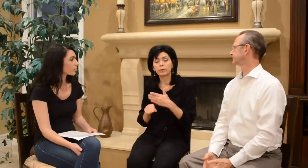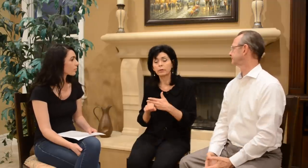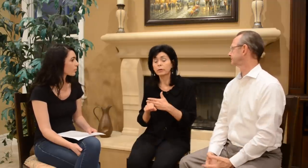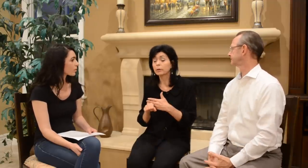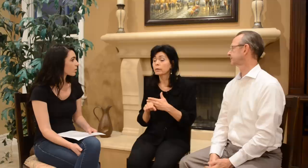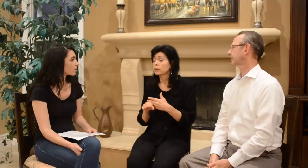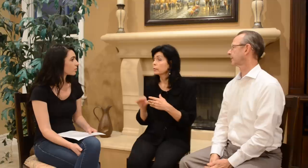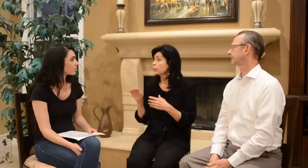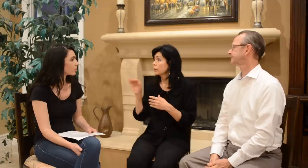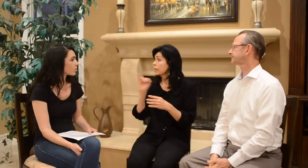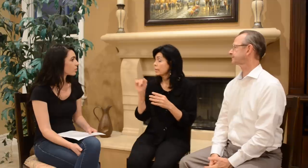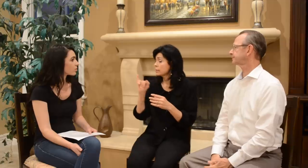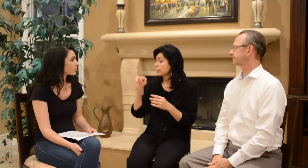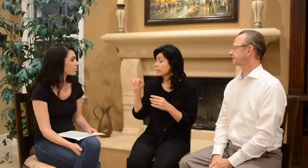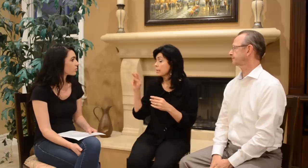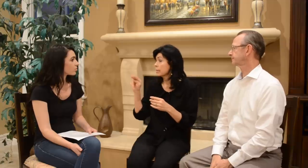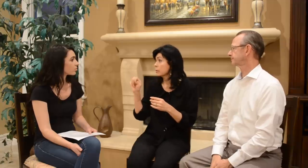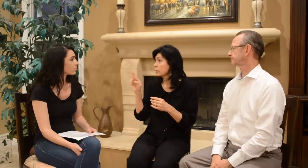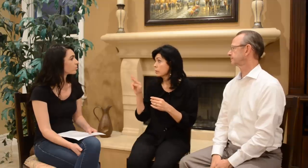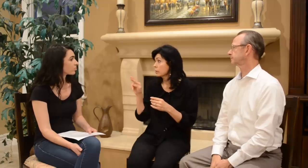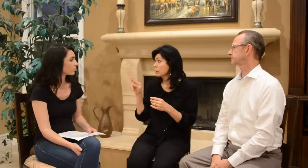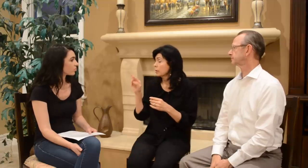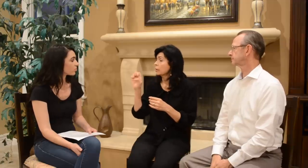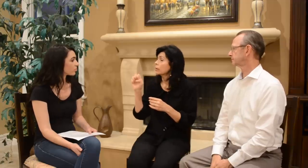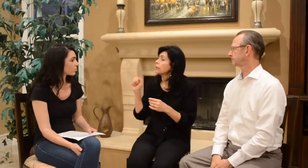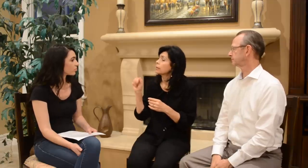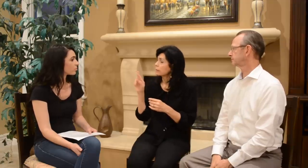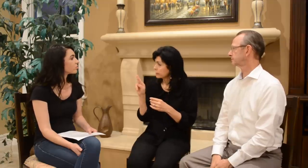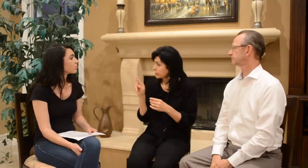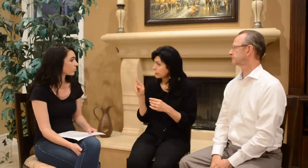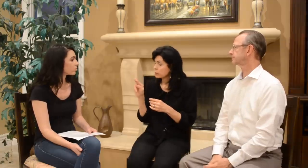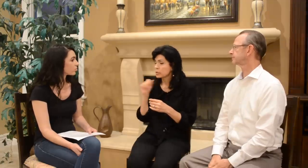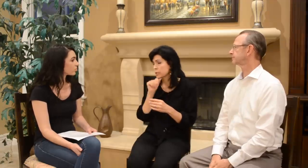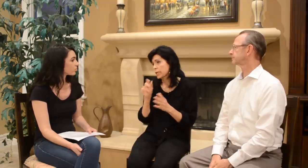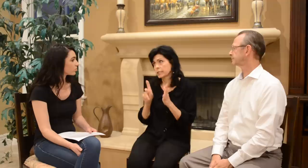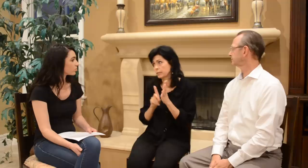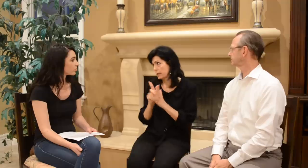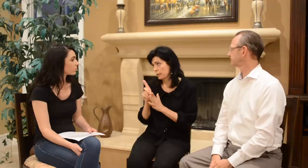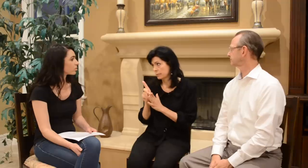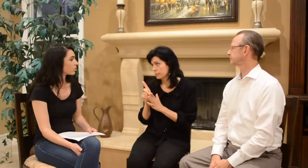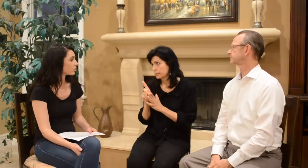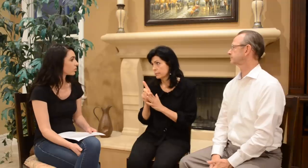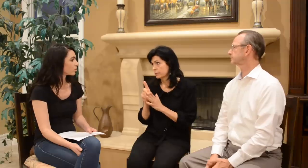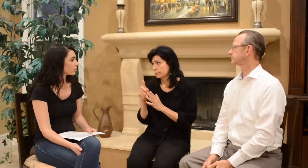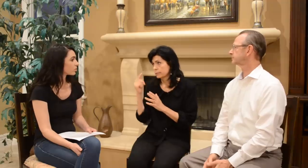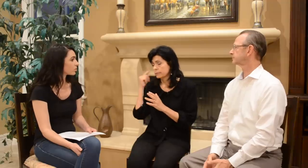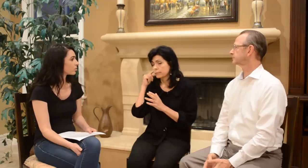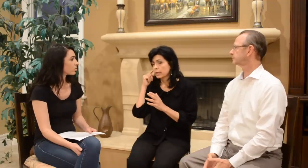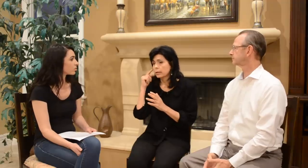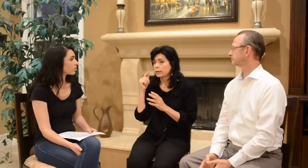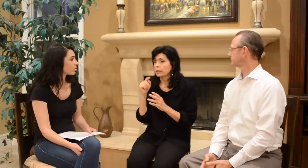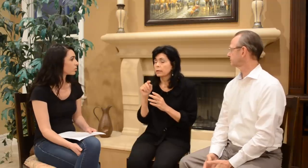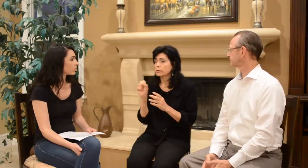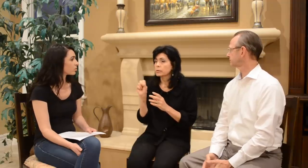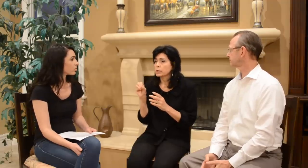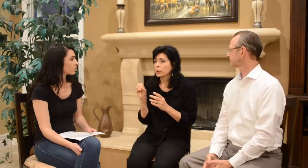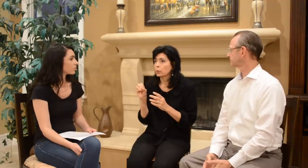At birth- that is the inner ear. It was not developed.